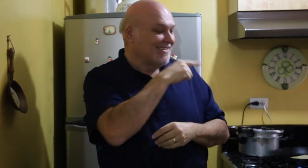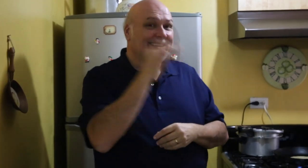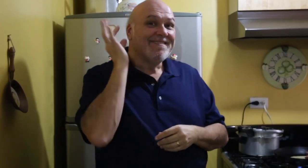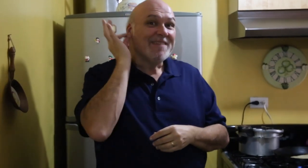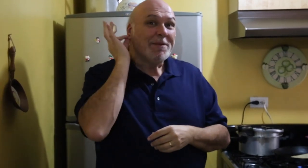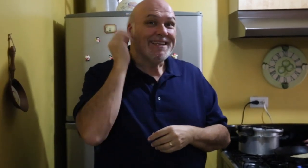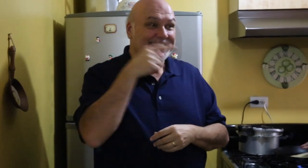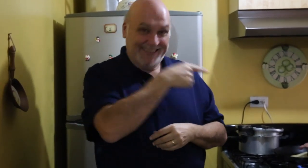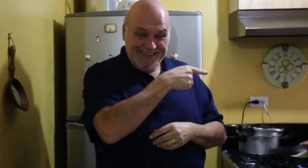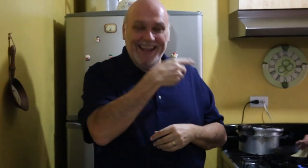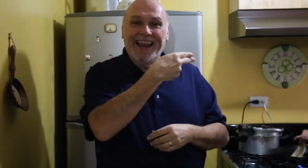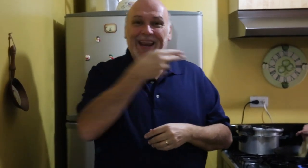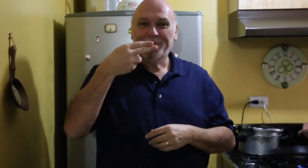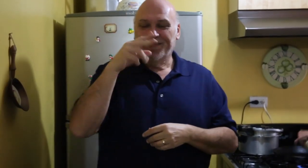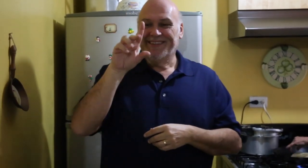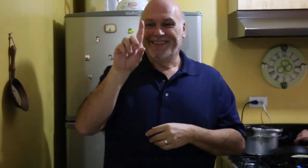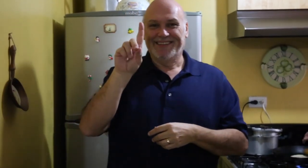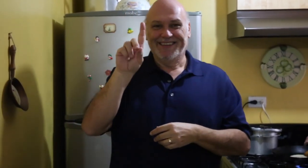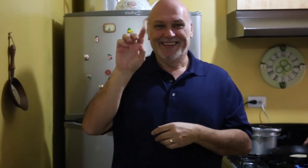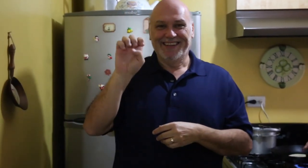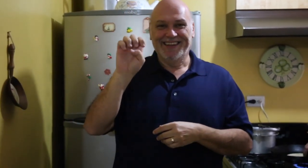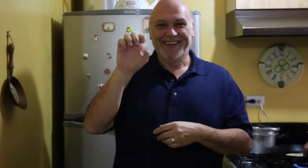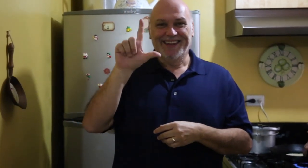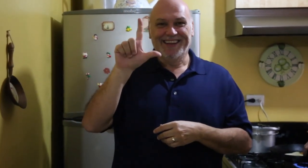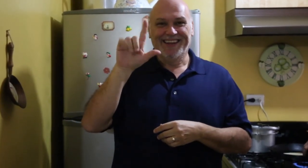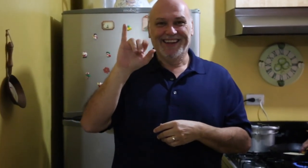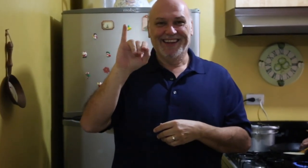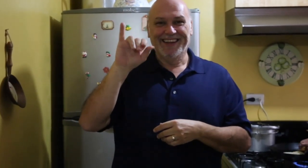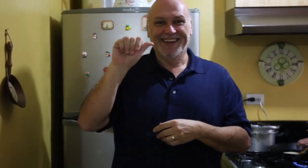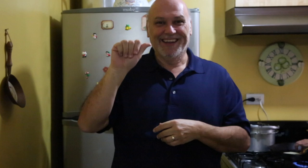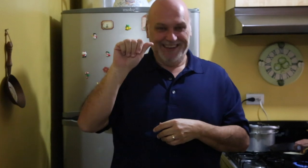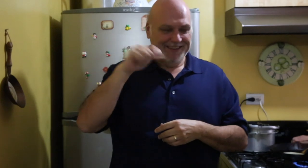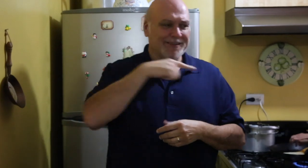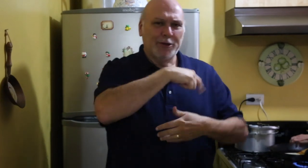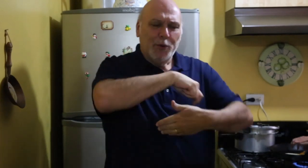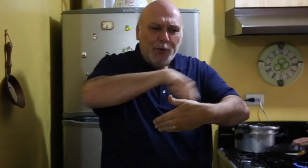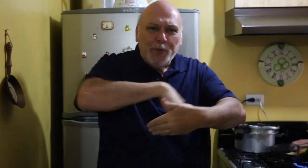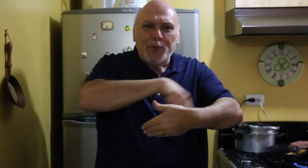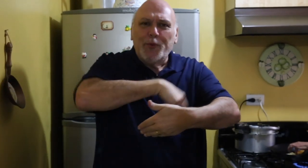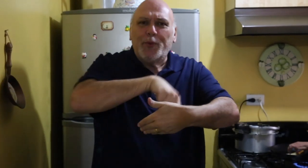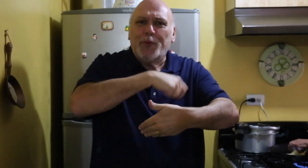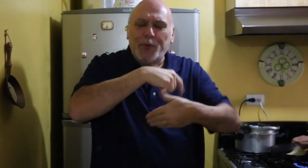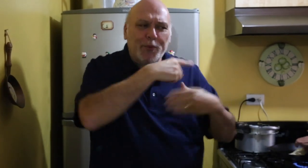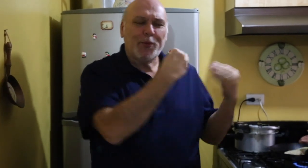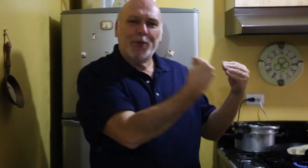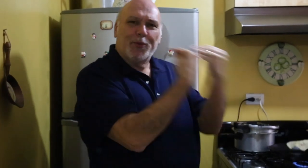and try a Mexican breakfast, chilaquiles. We have a Deaf lady here with me, Delia,